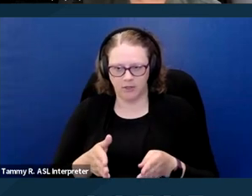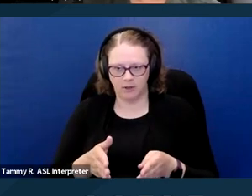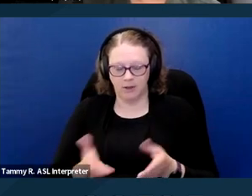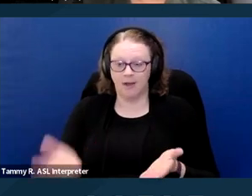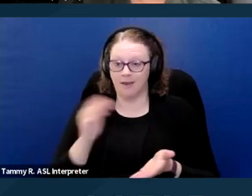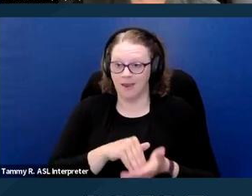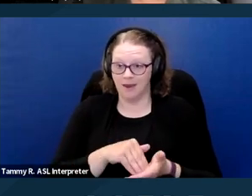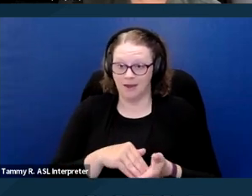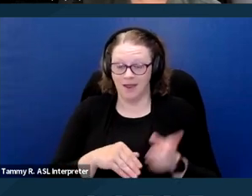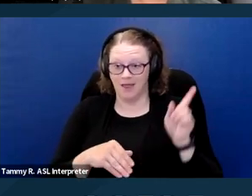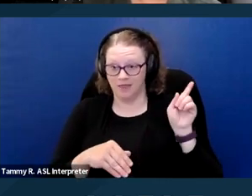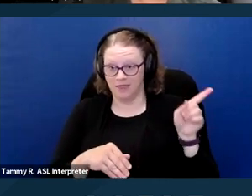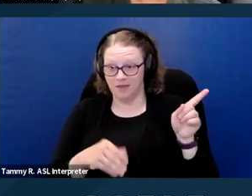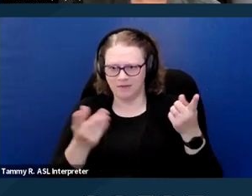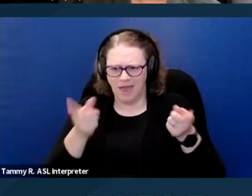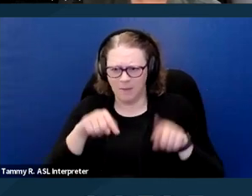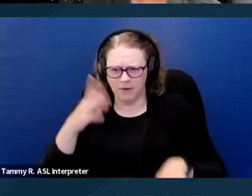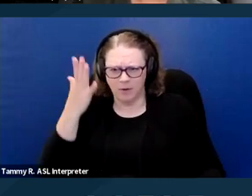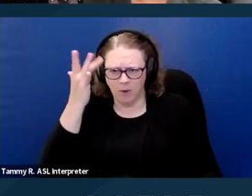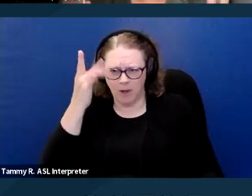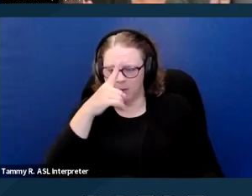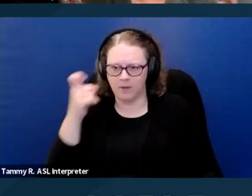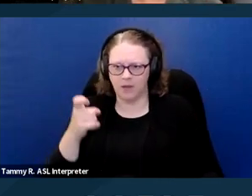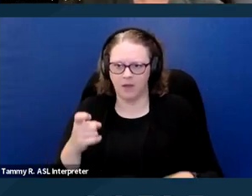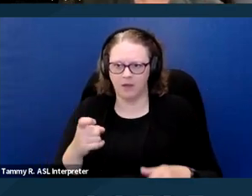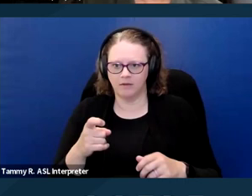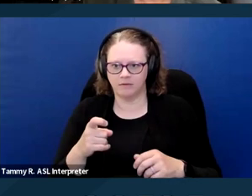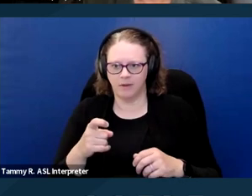or triggered by this proliferation of, you know, fake